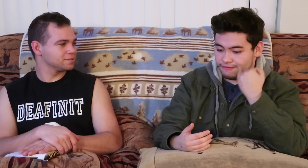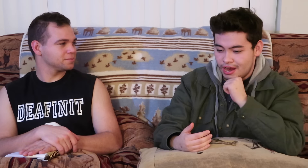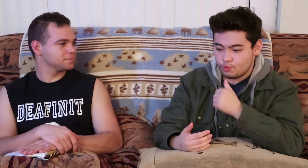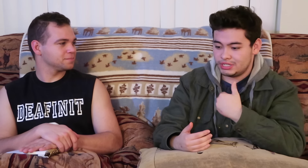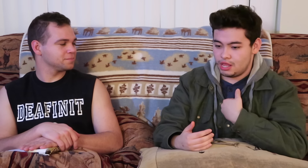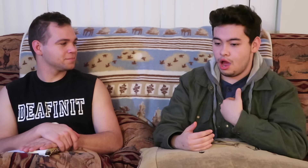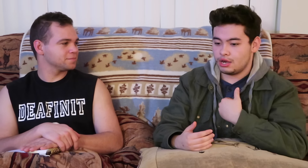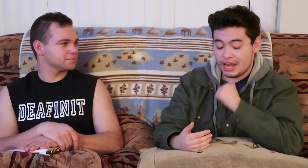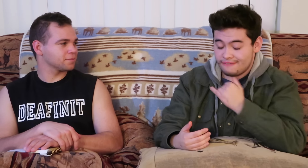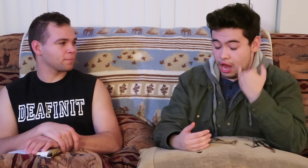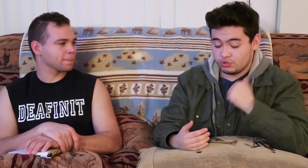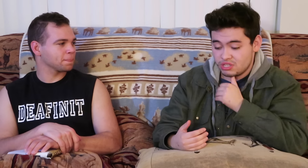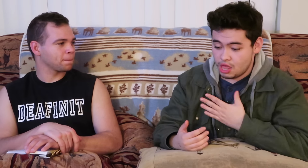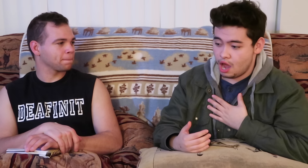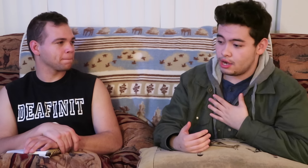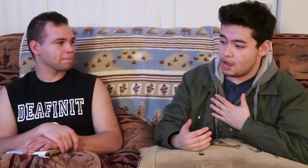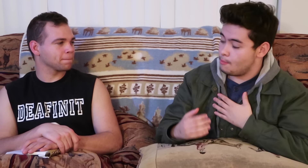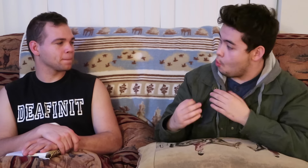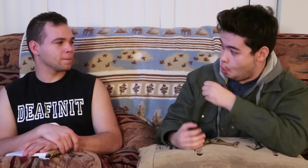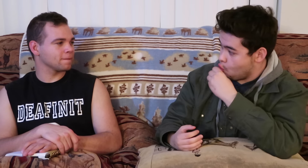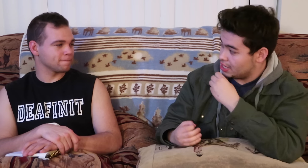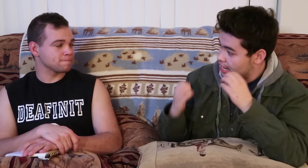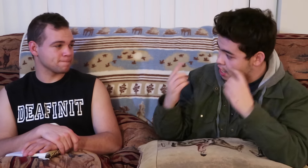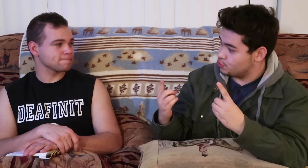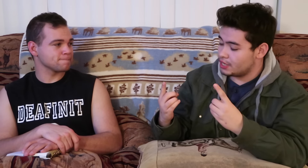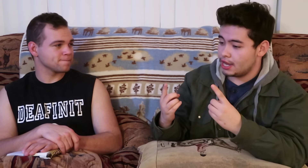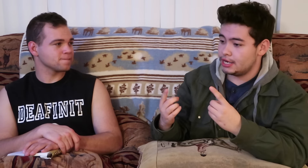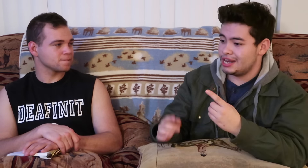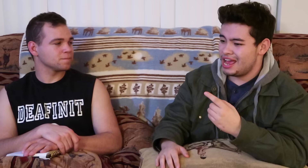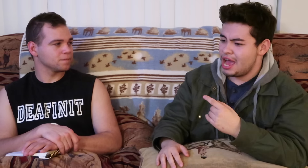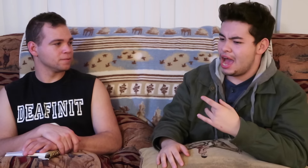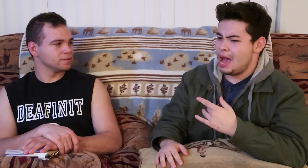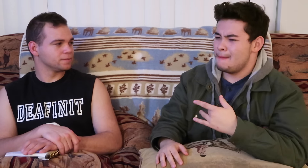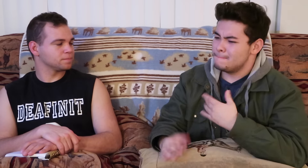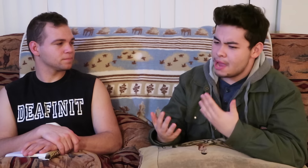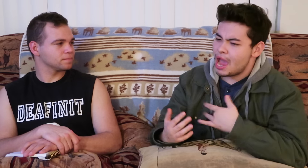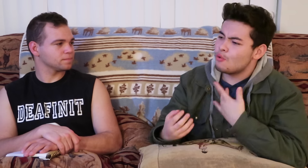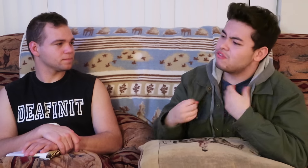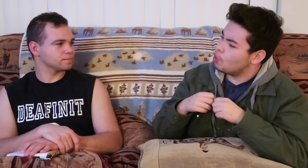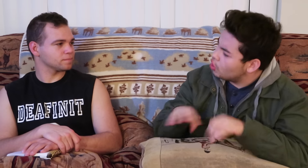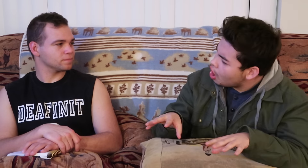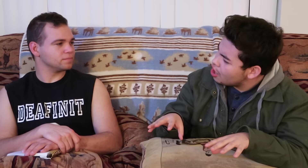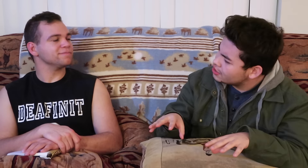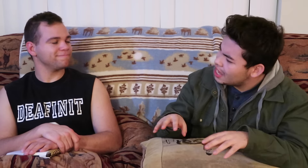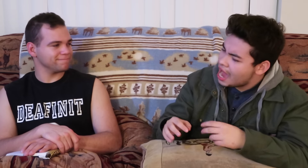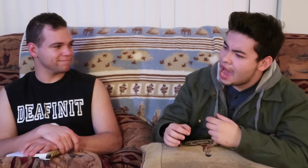if i was not orally educated maybe i would feel lost,